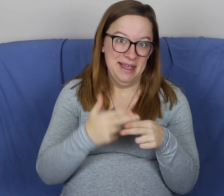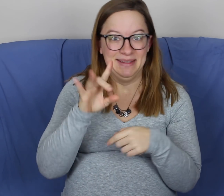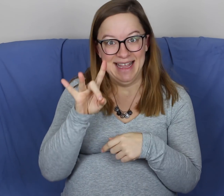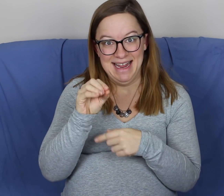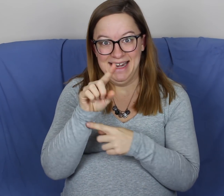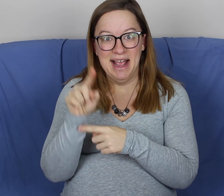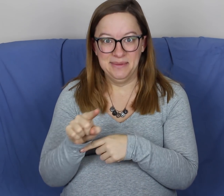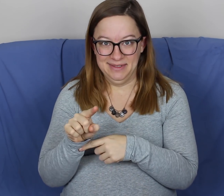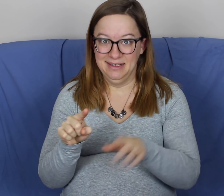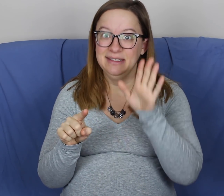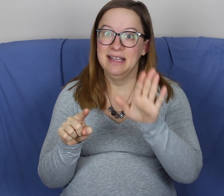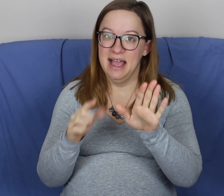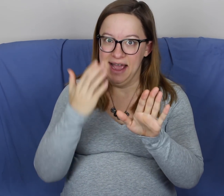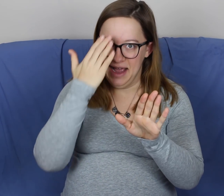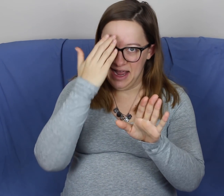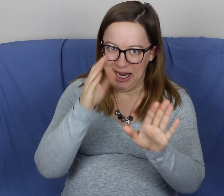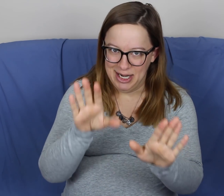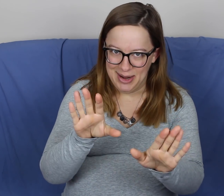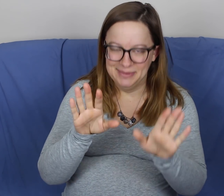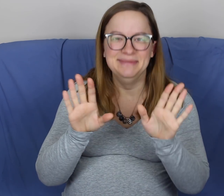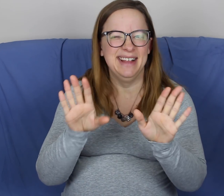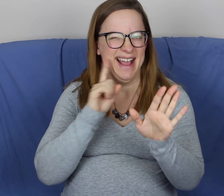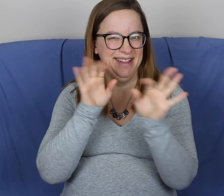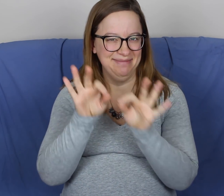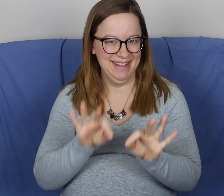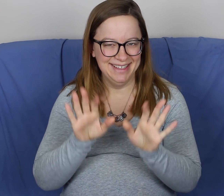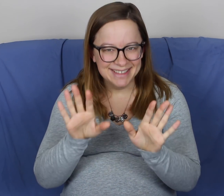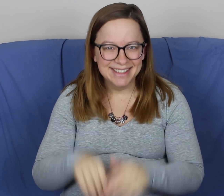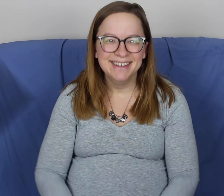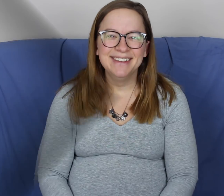So 8.8 I know (snickers)! I'll explain.